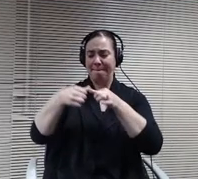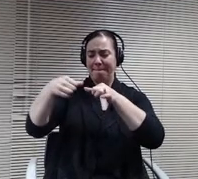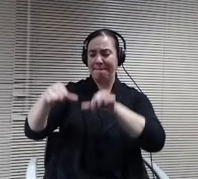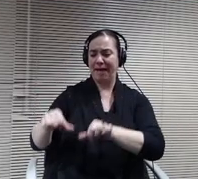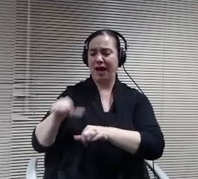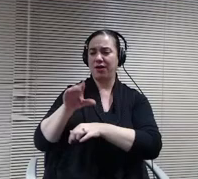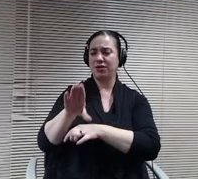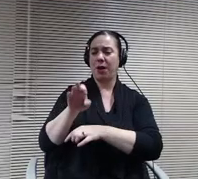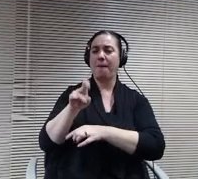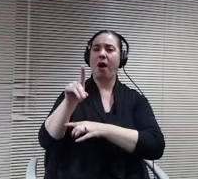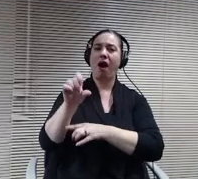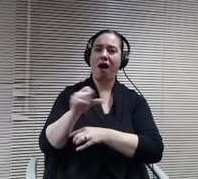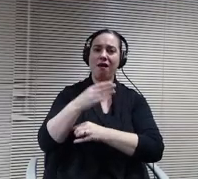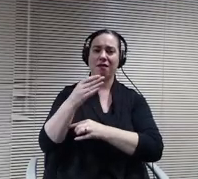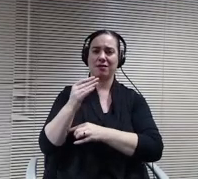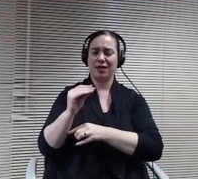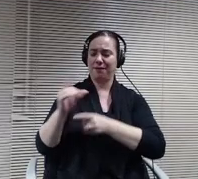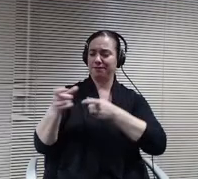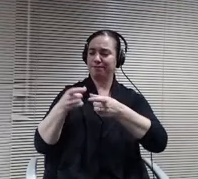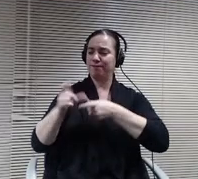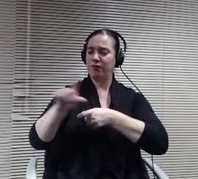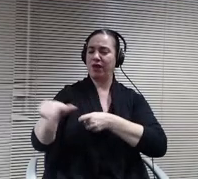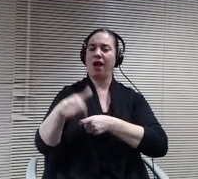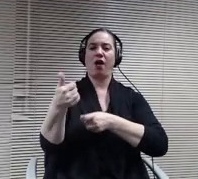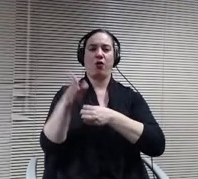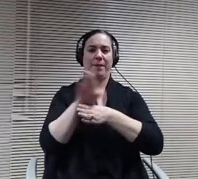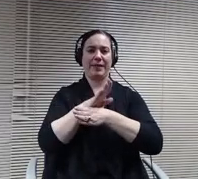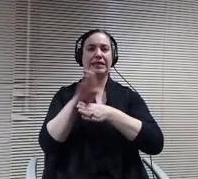That's designated by by the.